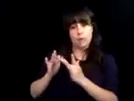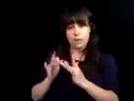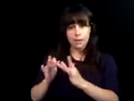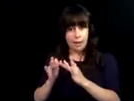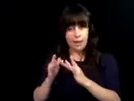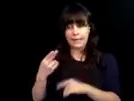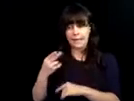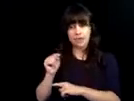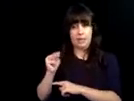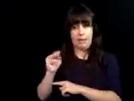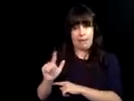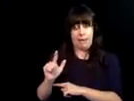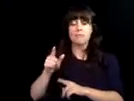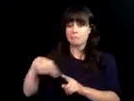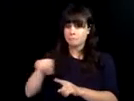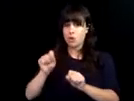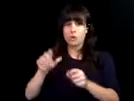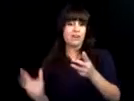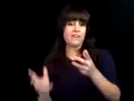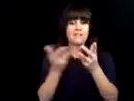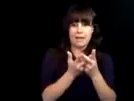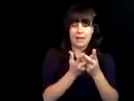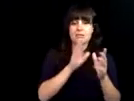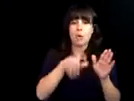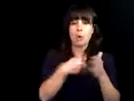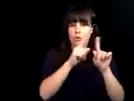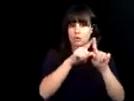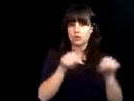web-based software, whatever the programs are, they are running in a